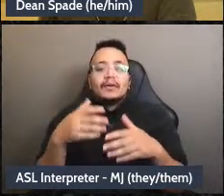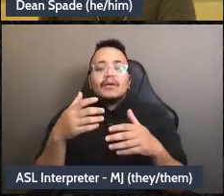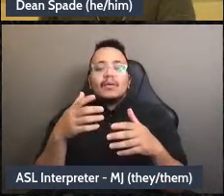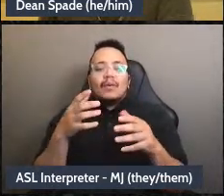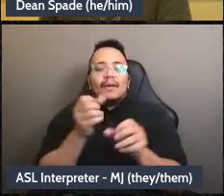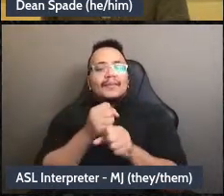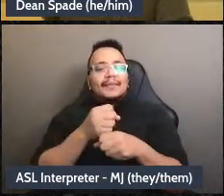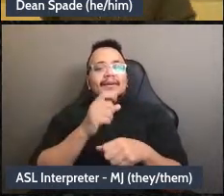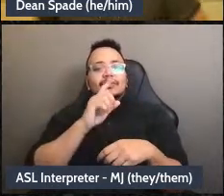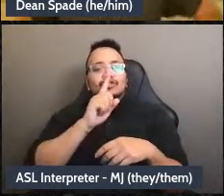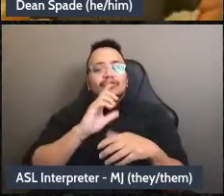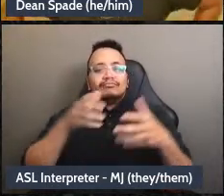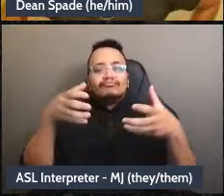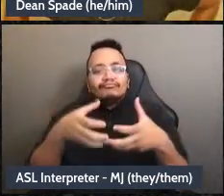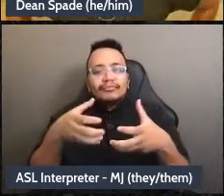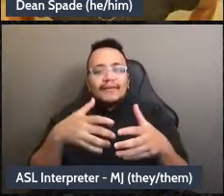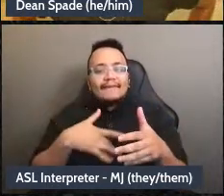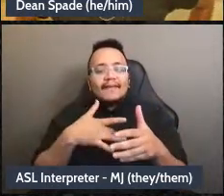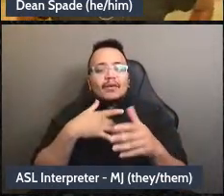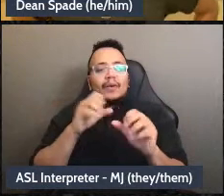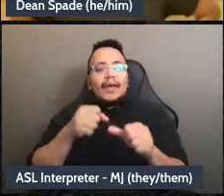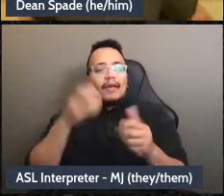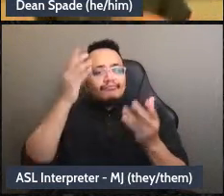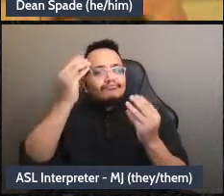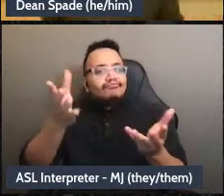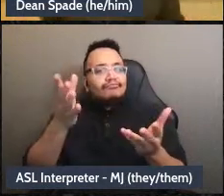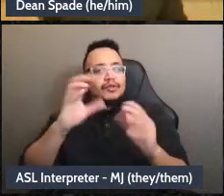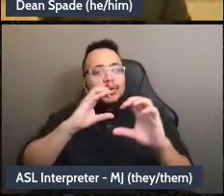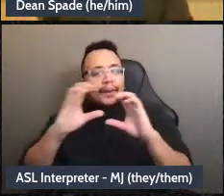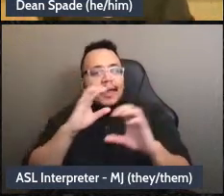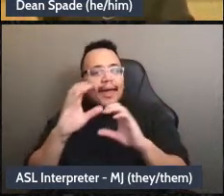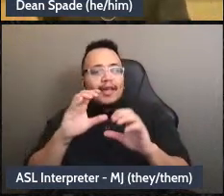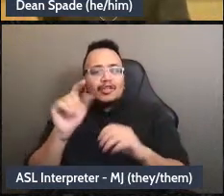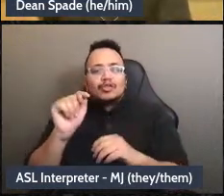where people in the groups and people who are getting stuff from the groups and